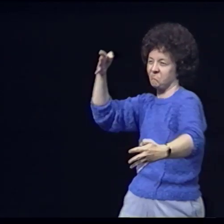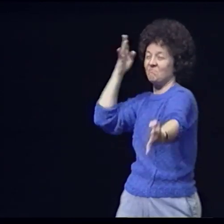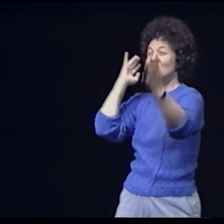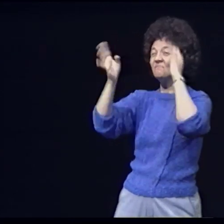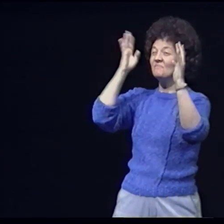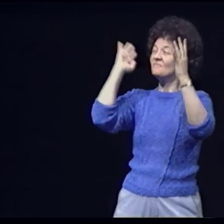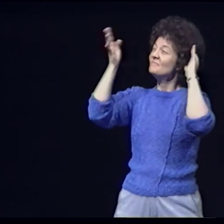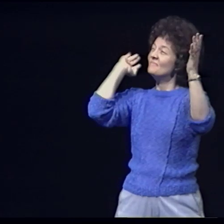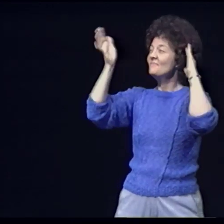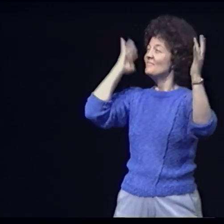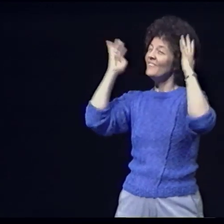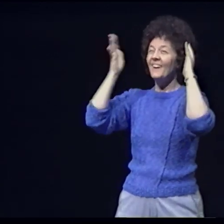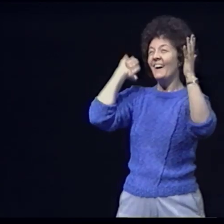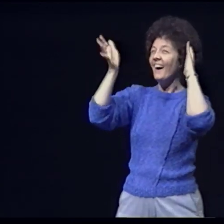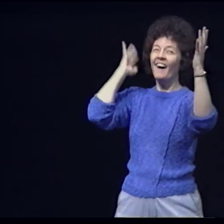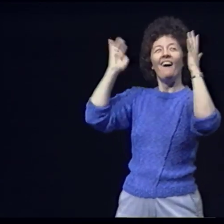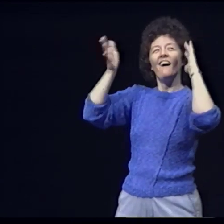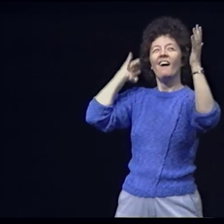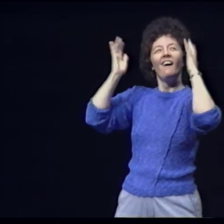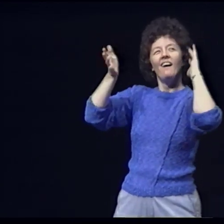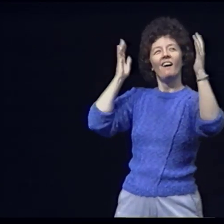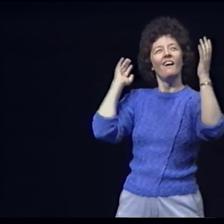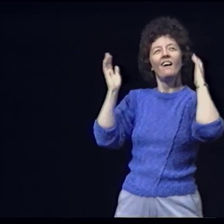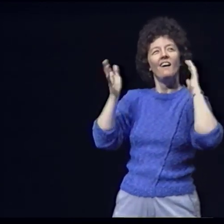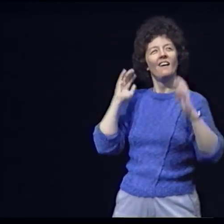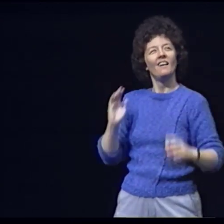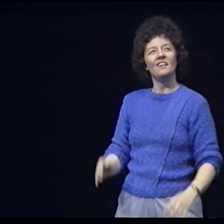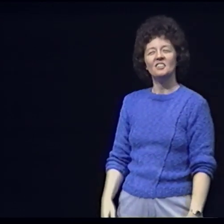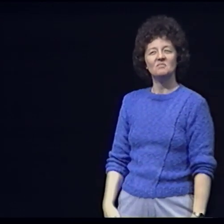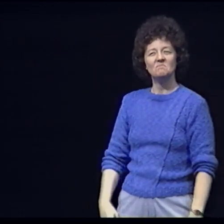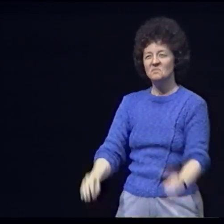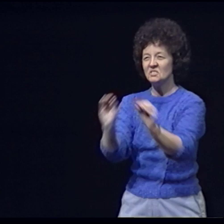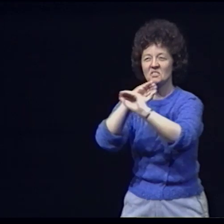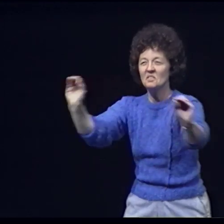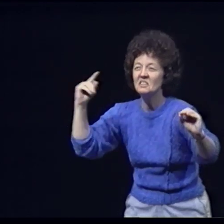And sway and lower along with the passing of space and time